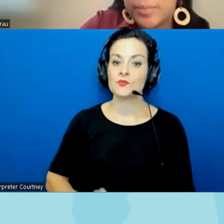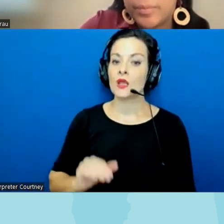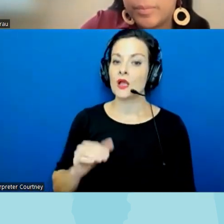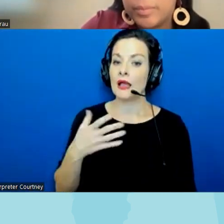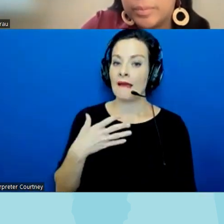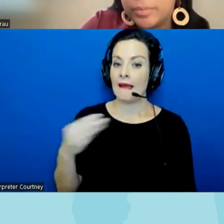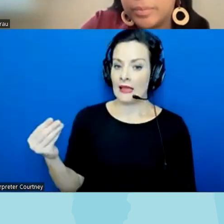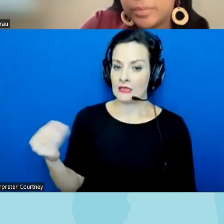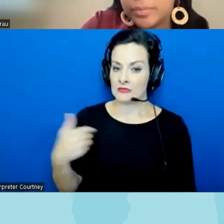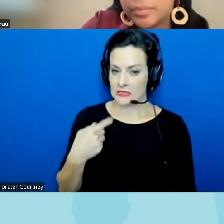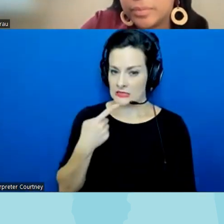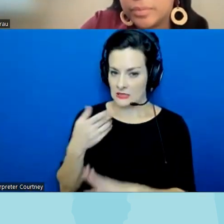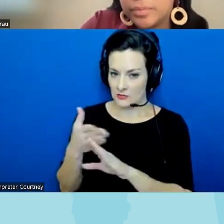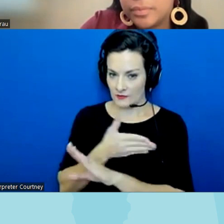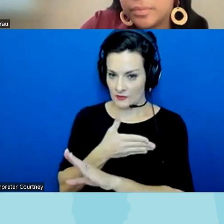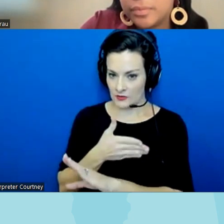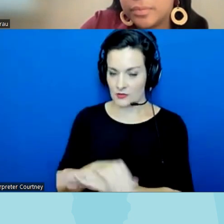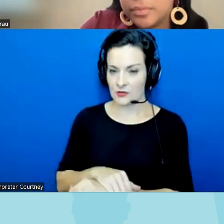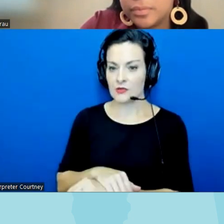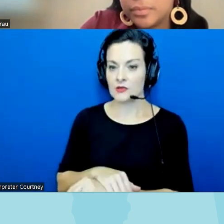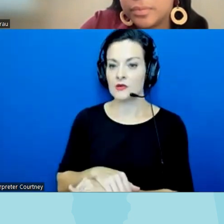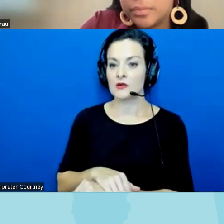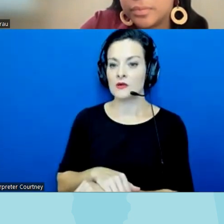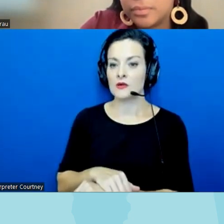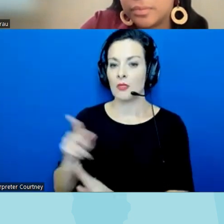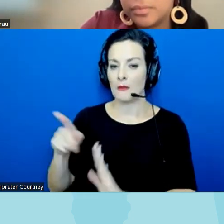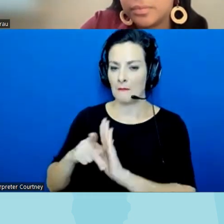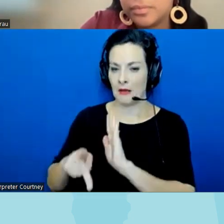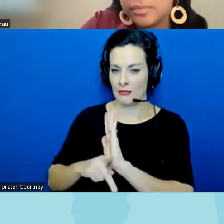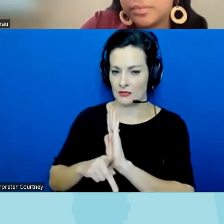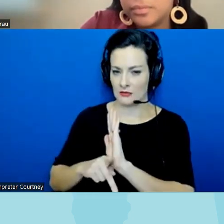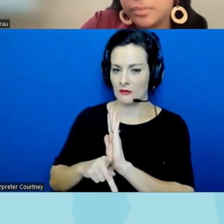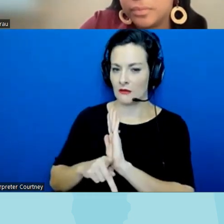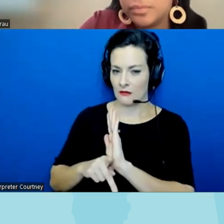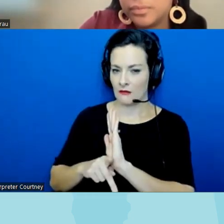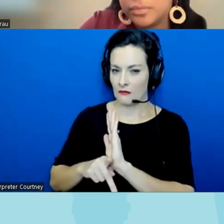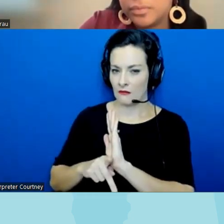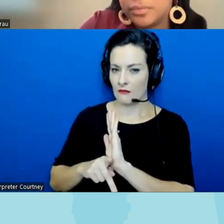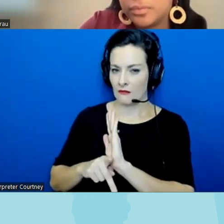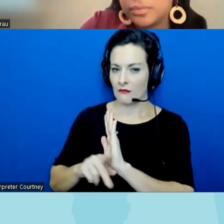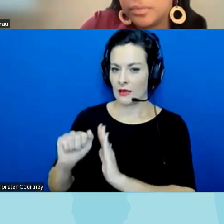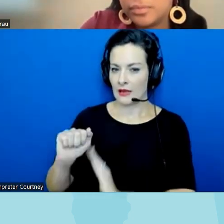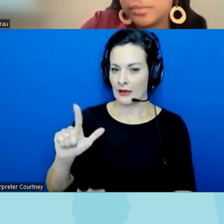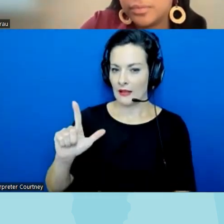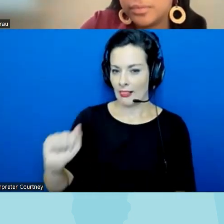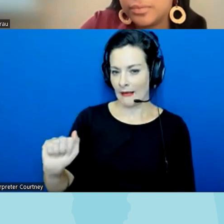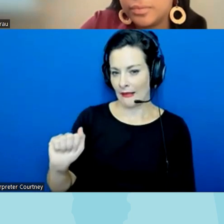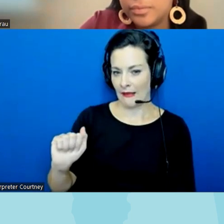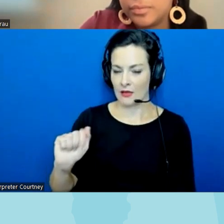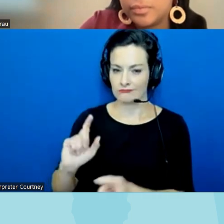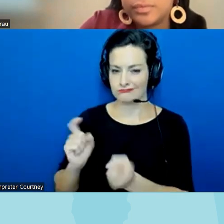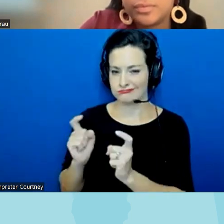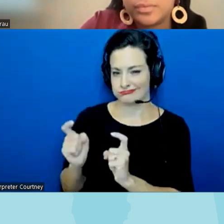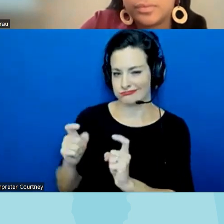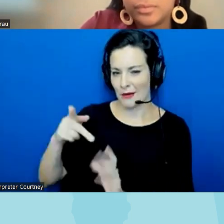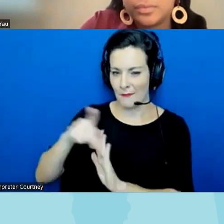alluded earlier to our questioning of our policy or the ala's slightly modified policy uh to school